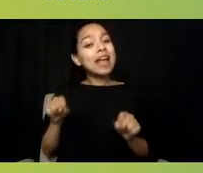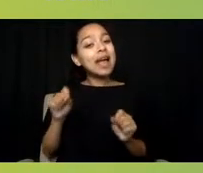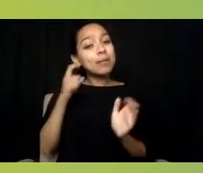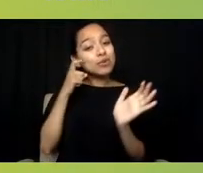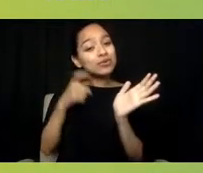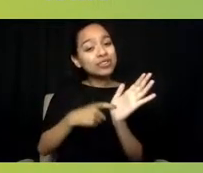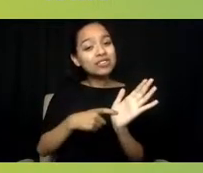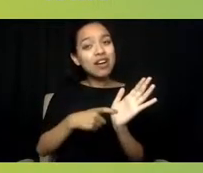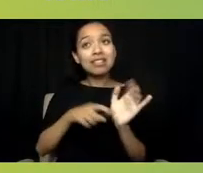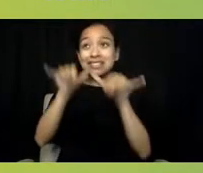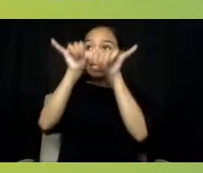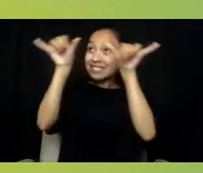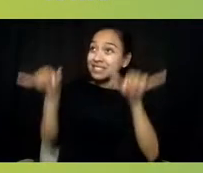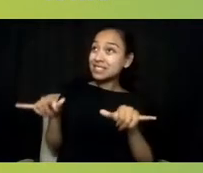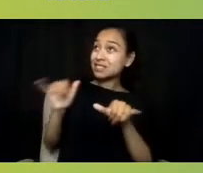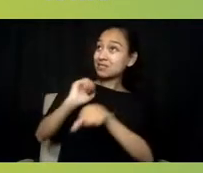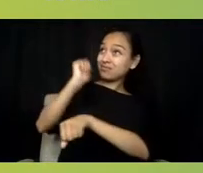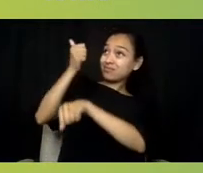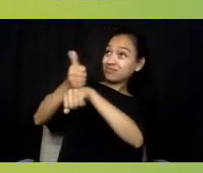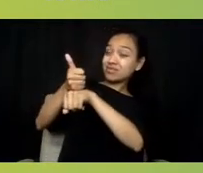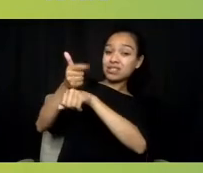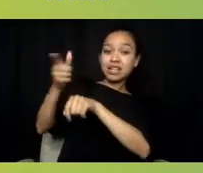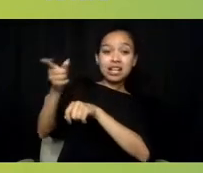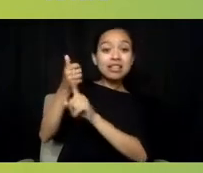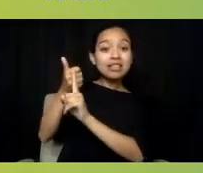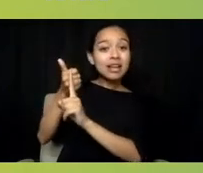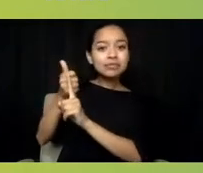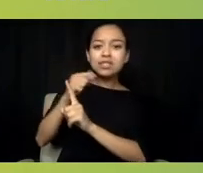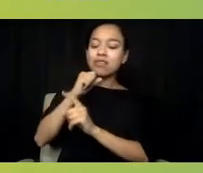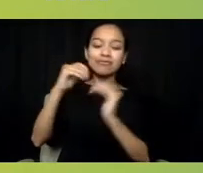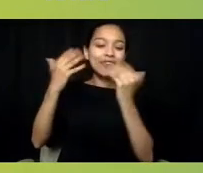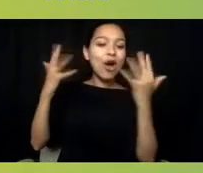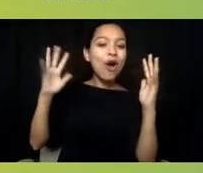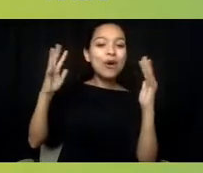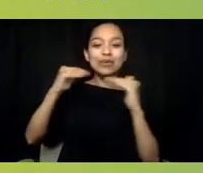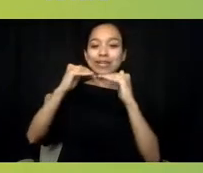are inherently inequitable because they're not designed for everyone,